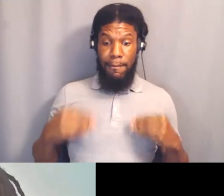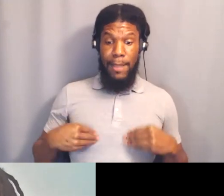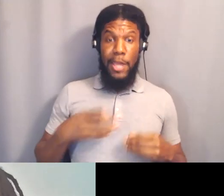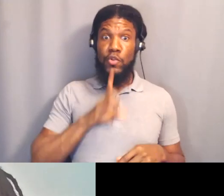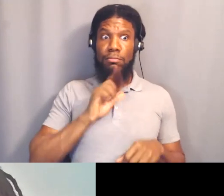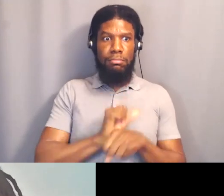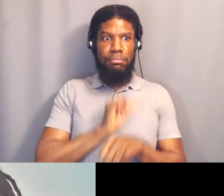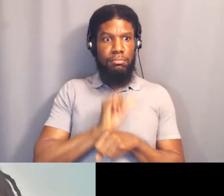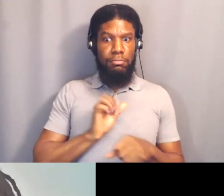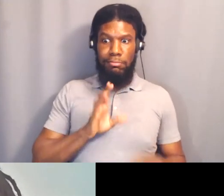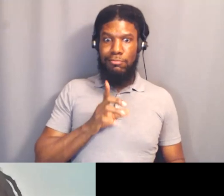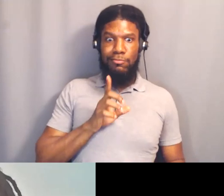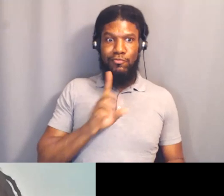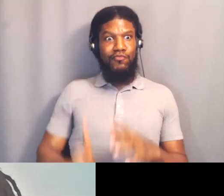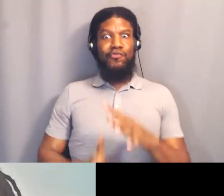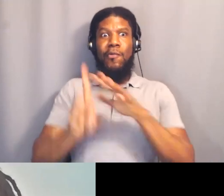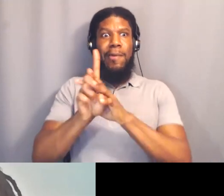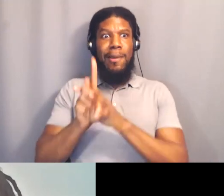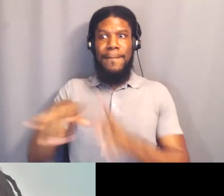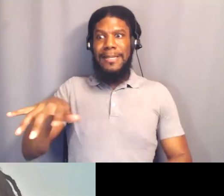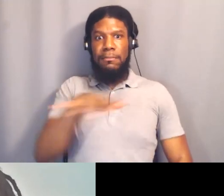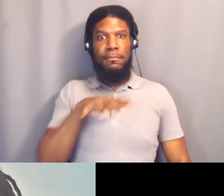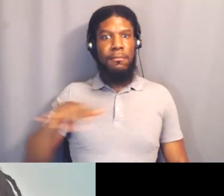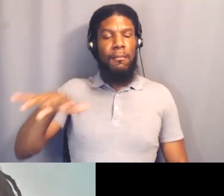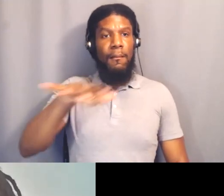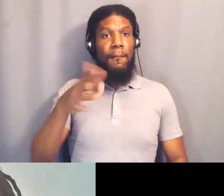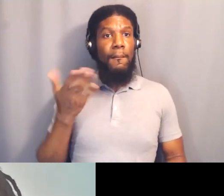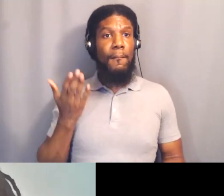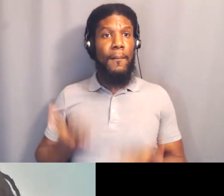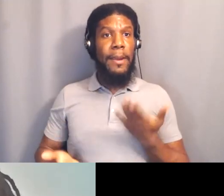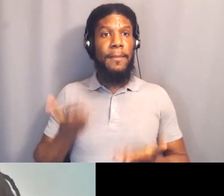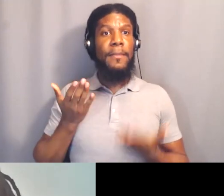where you are representing just by being there.